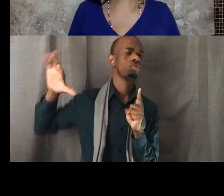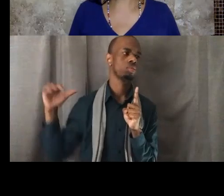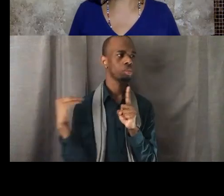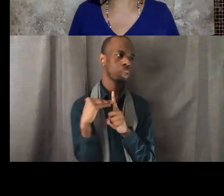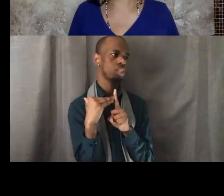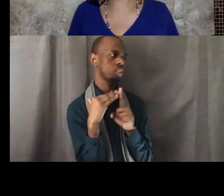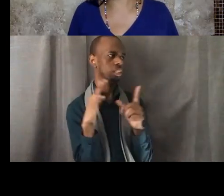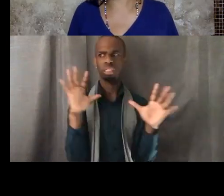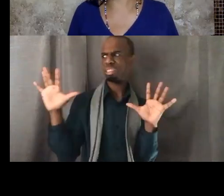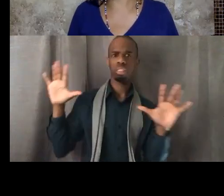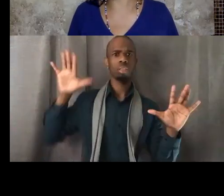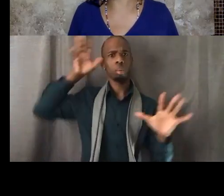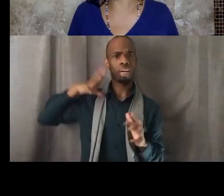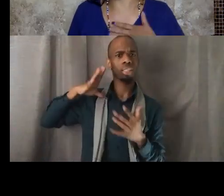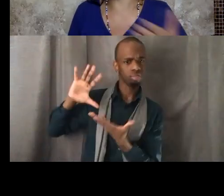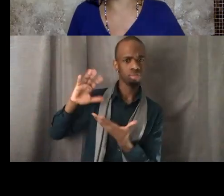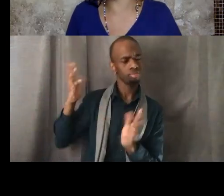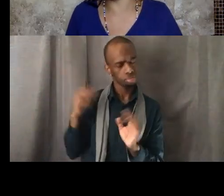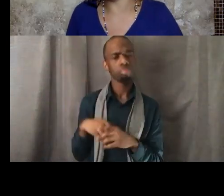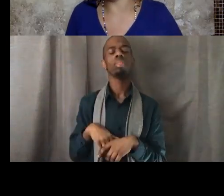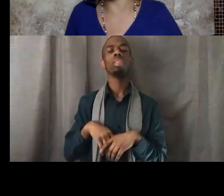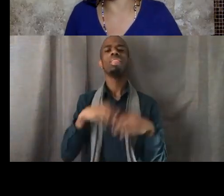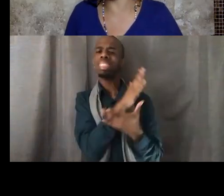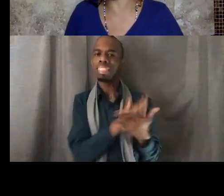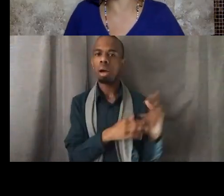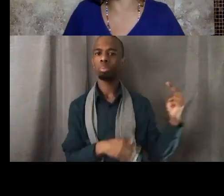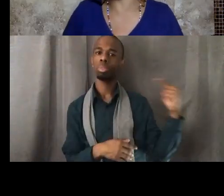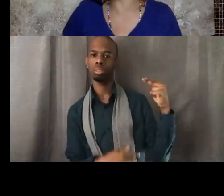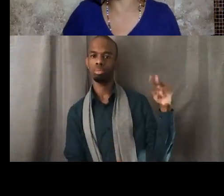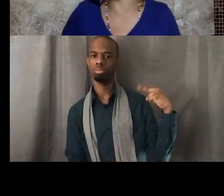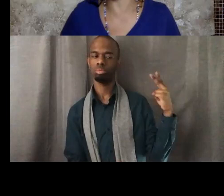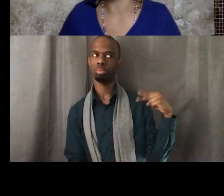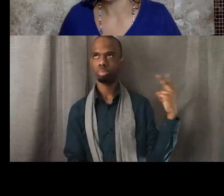Some eyeballing I can live with, that's just me. I can live with some of that,